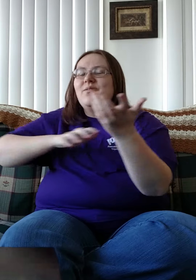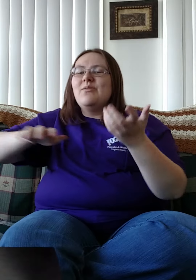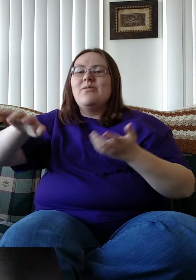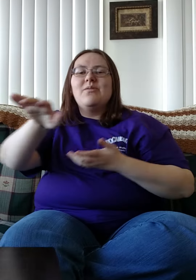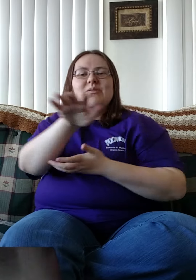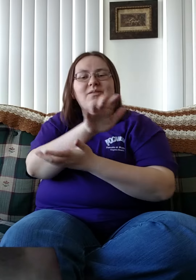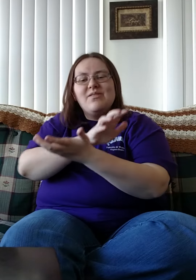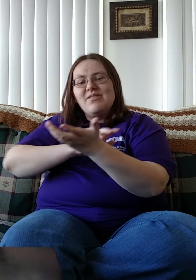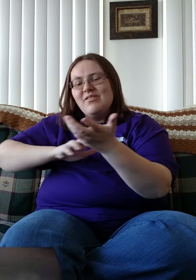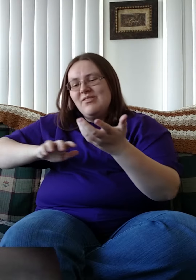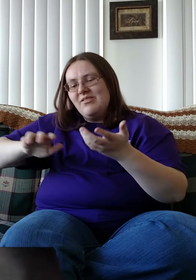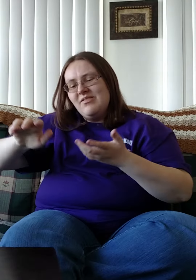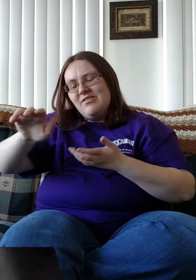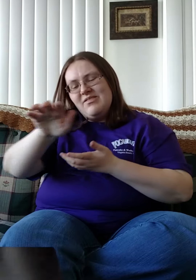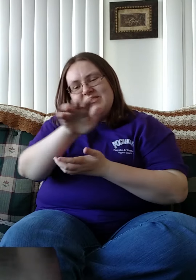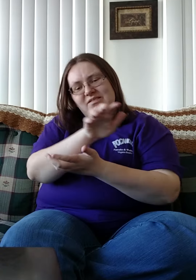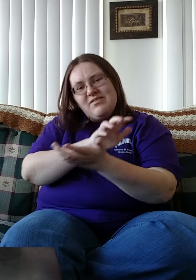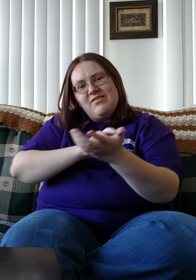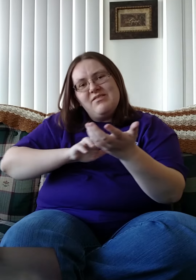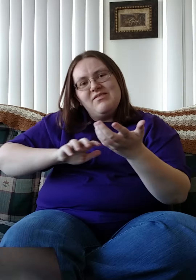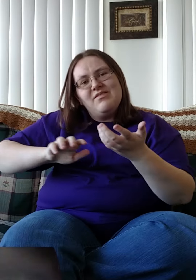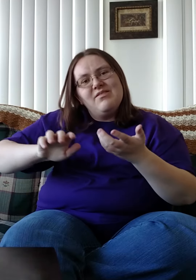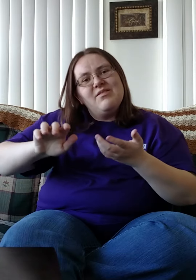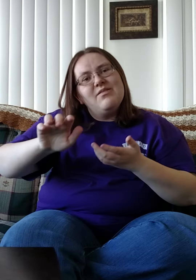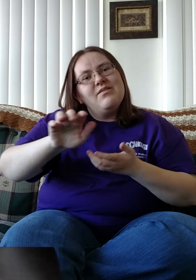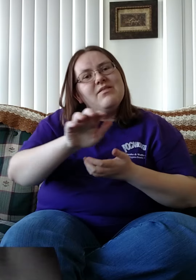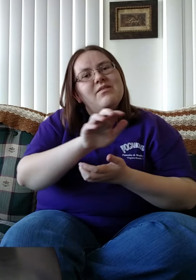Praise You in this storm